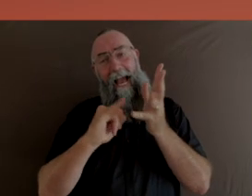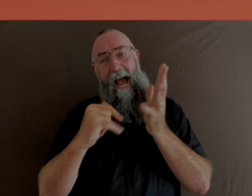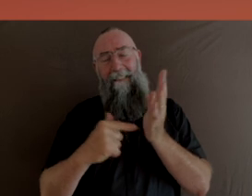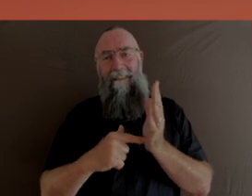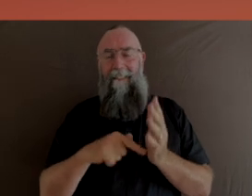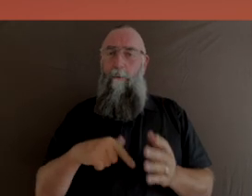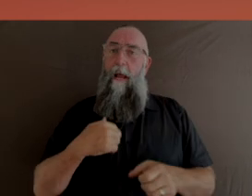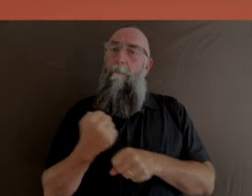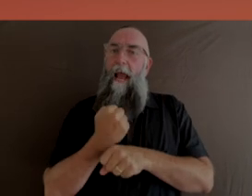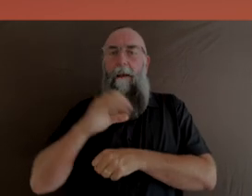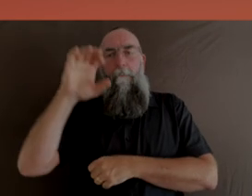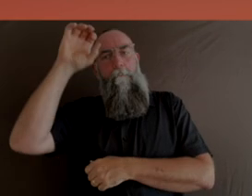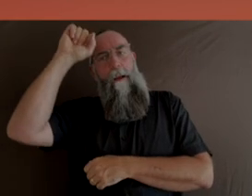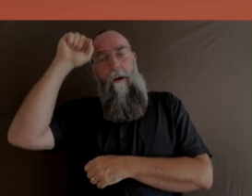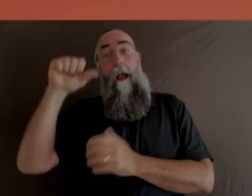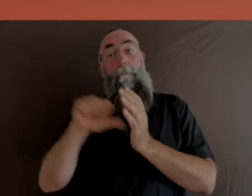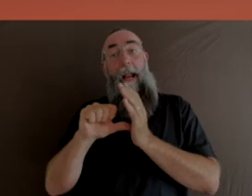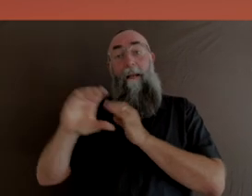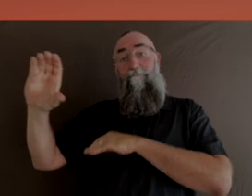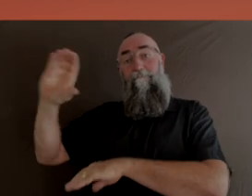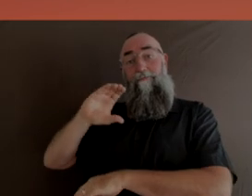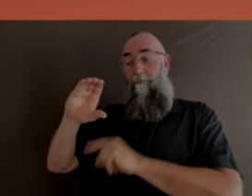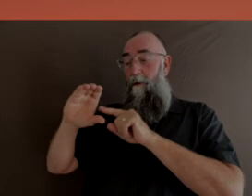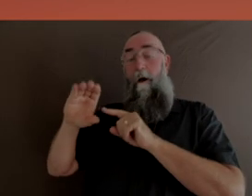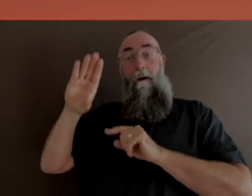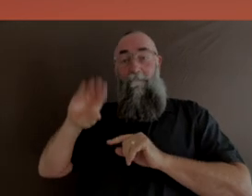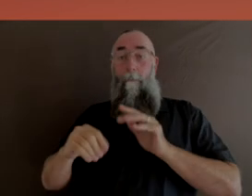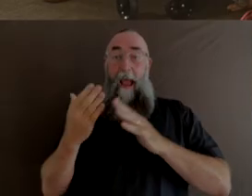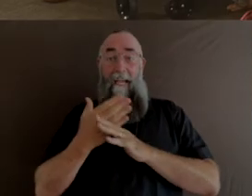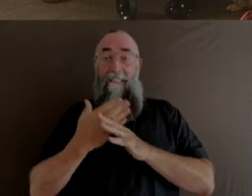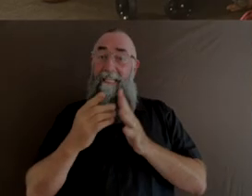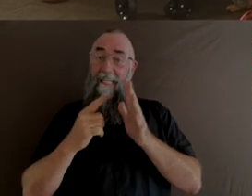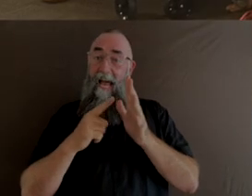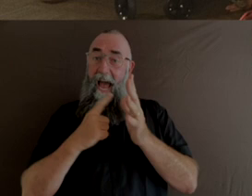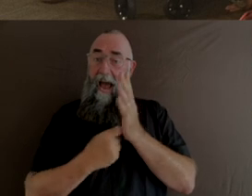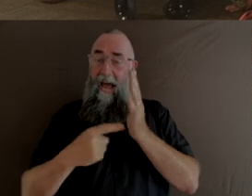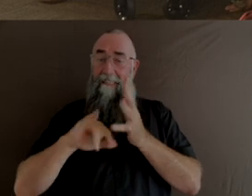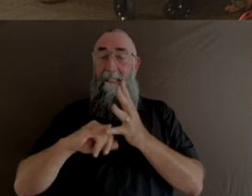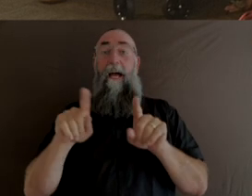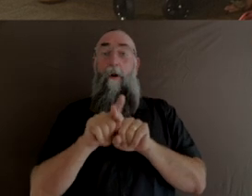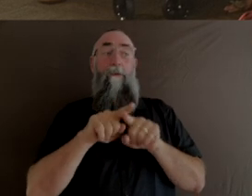We got this grant from Access Arts, NAIDOC was approaching. We employed some top